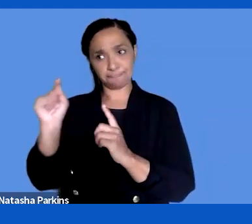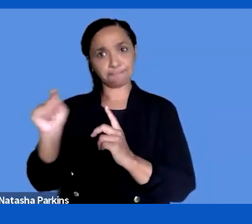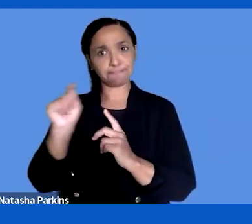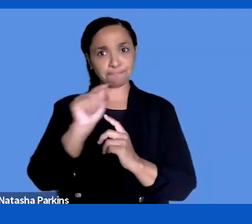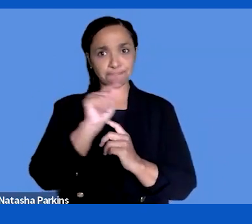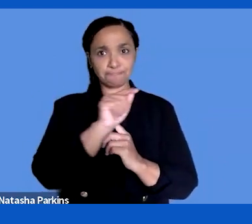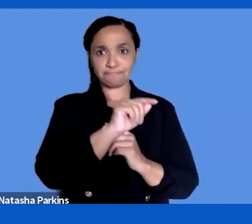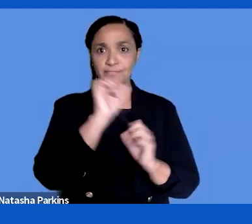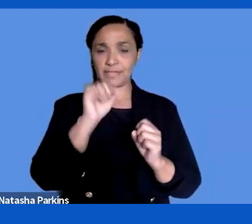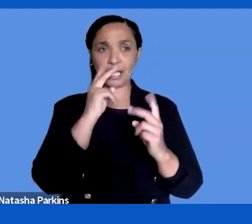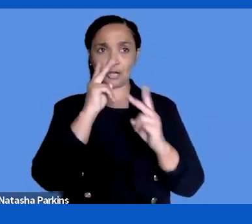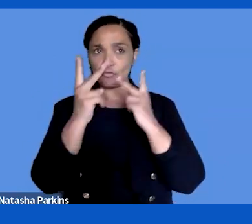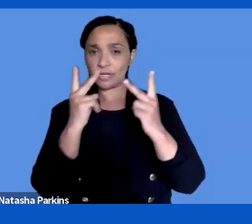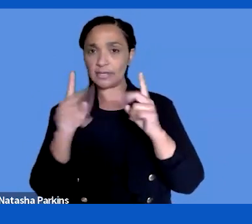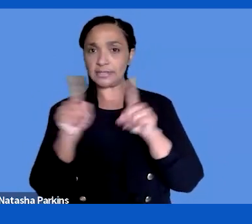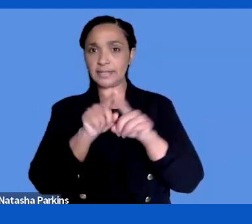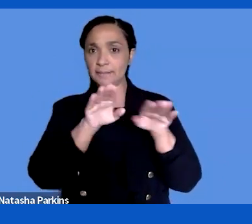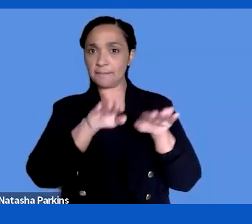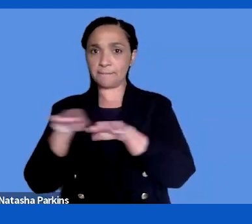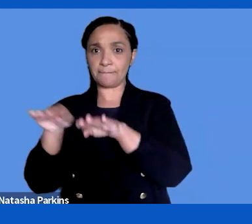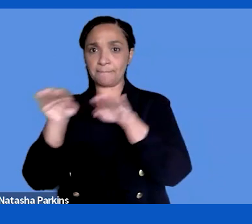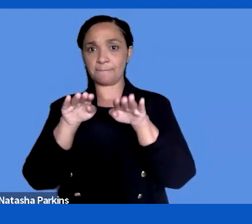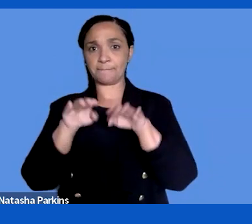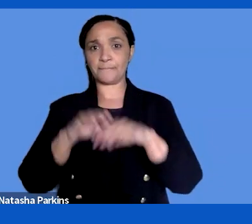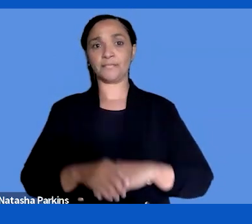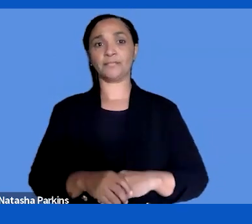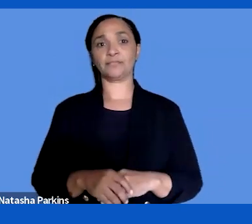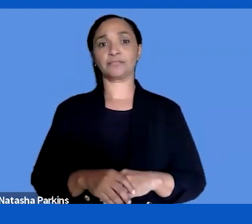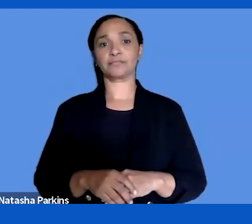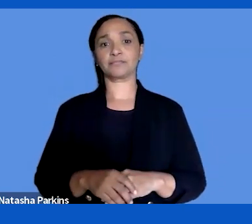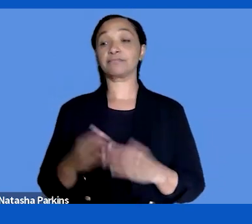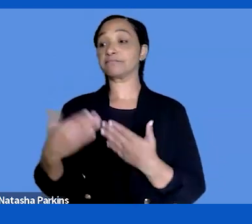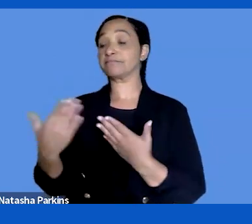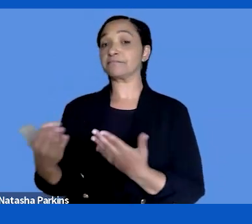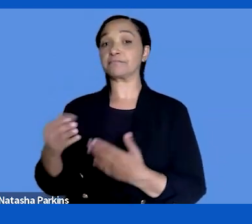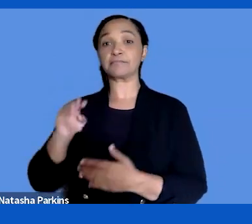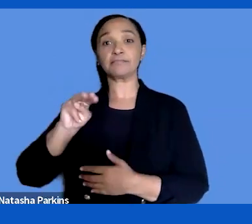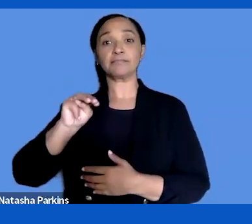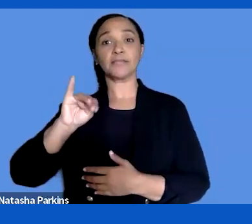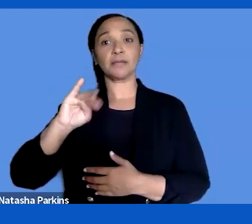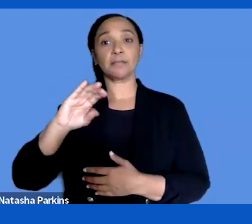Good point. Michael Düren in your view, what can we do to bridge the gam -- gap